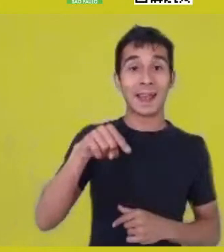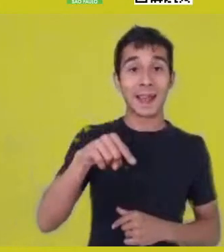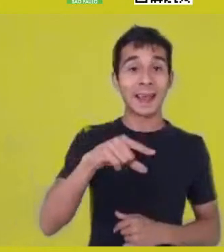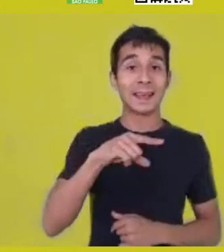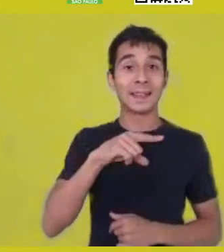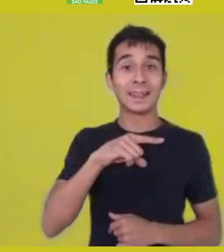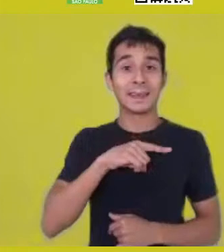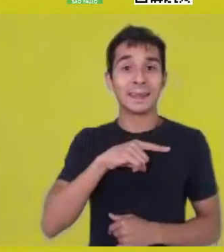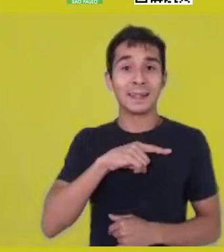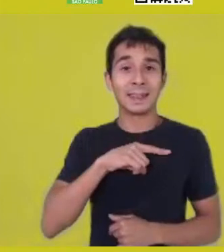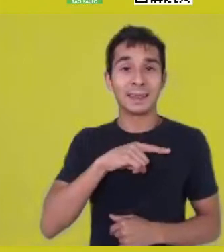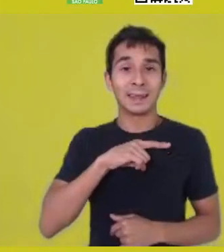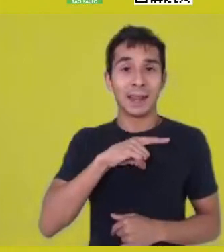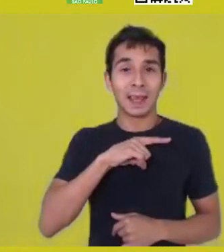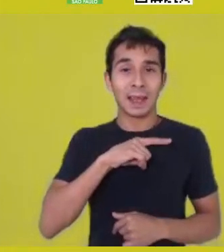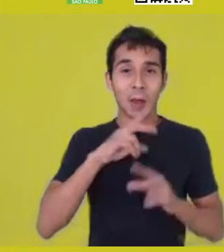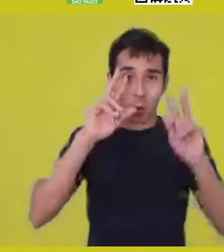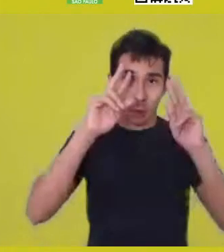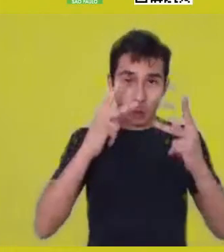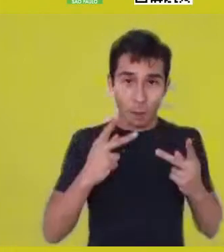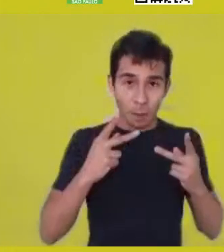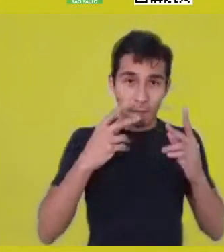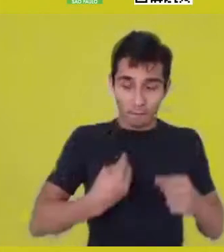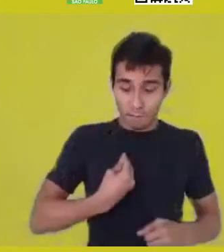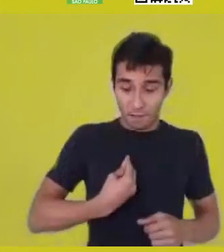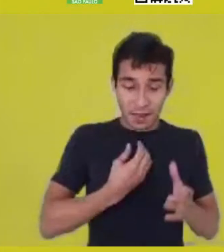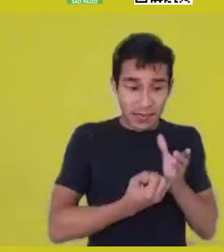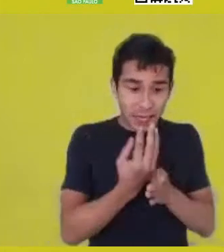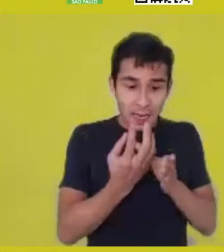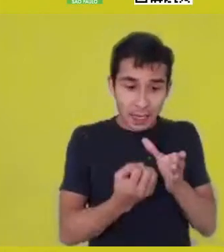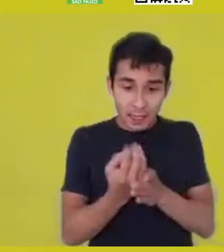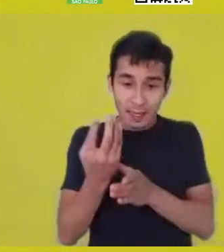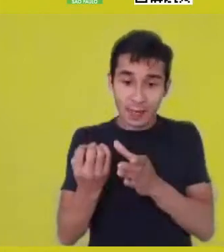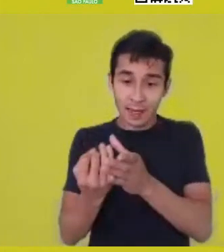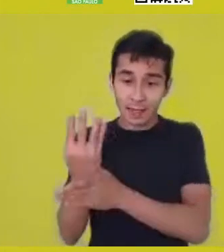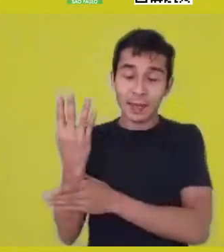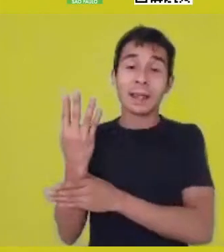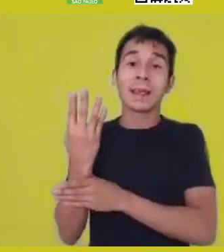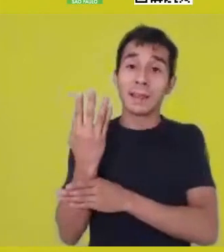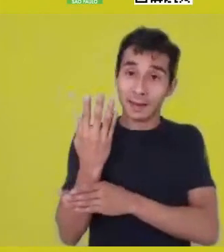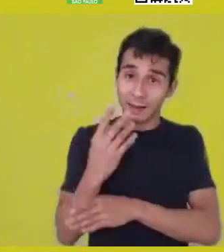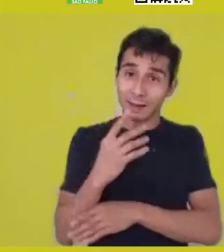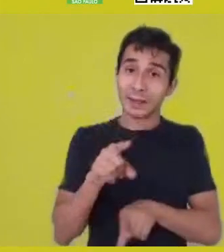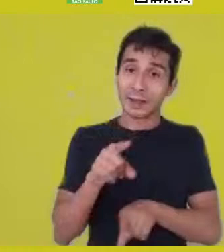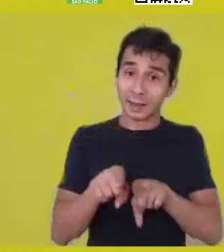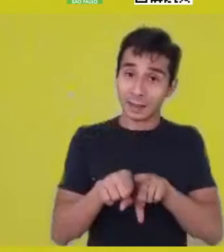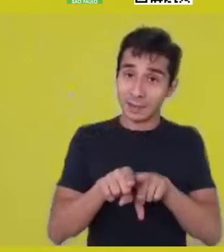“Same”, here, has not an identifying or reflexive meaning.